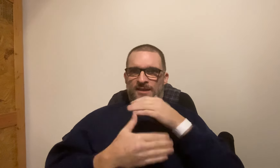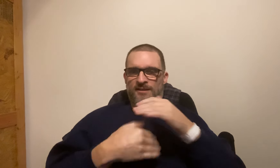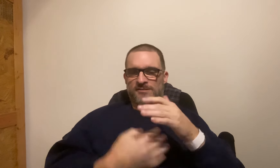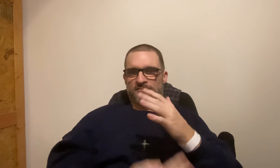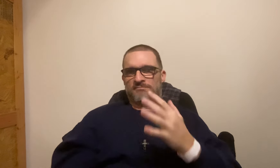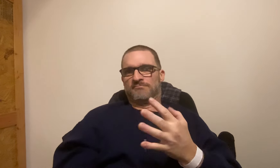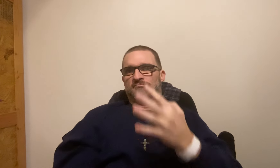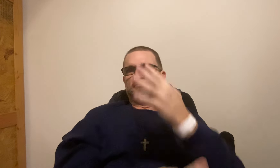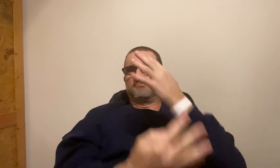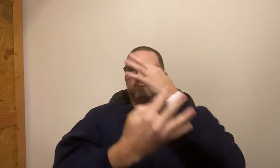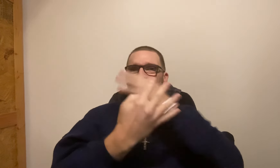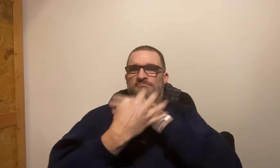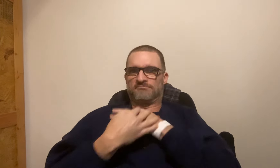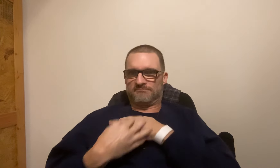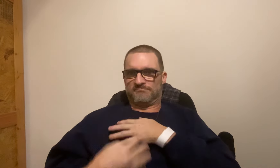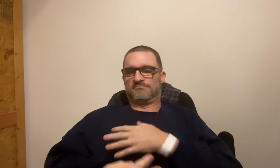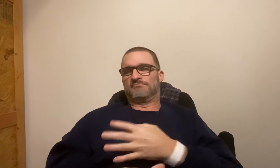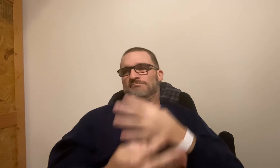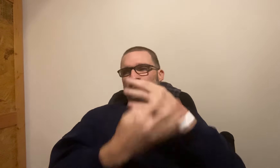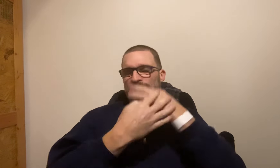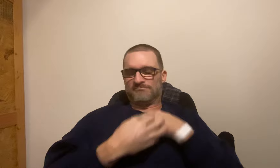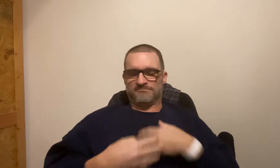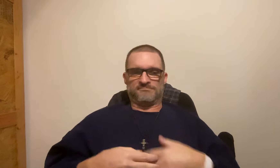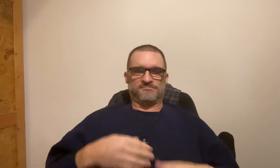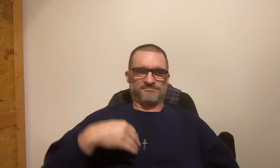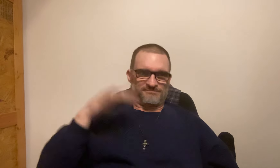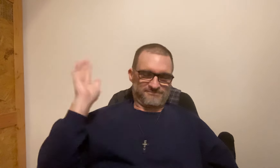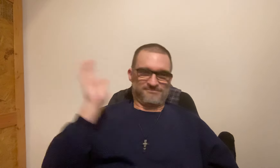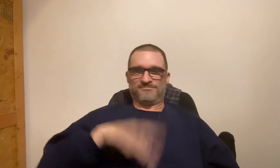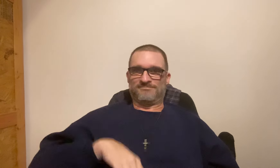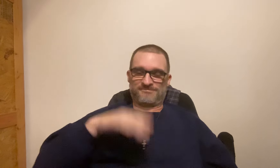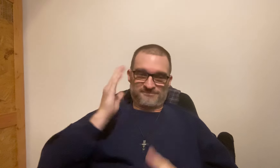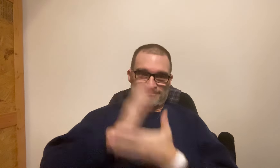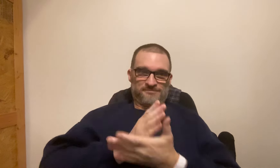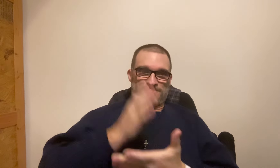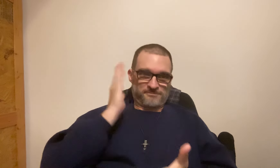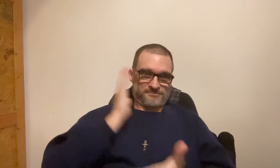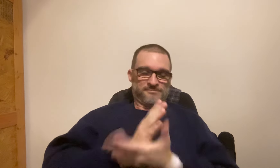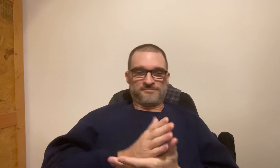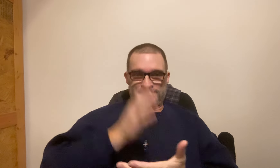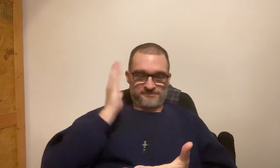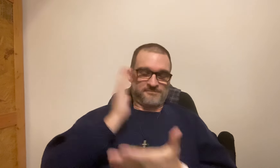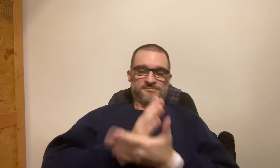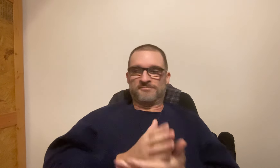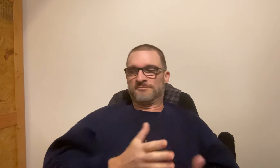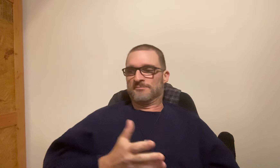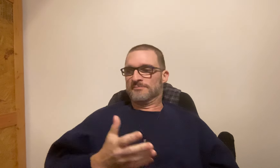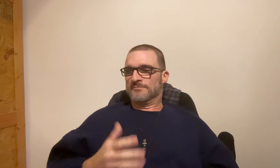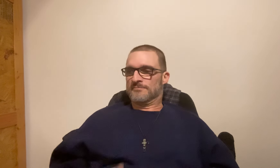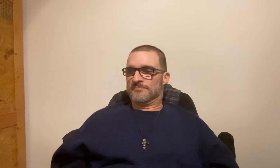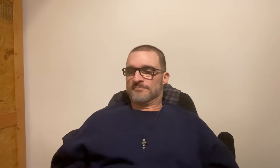like it's a second hand coming at me while I was trying to slap it with my other hand and telling it to Stop, Stop, Stop.